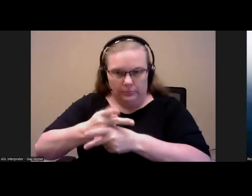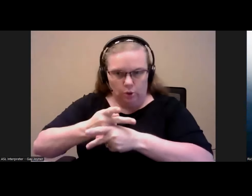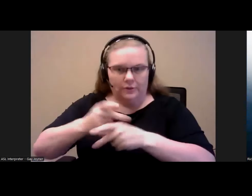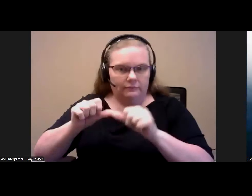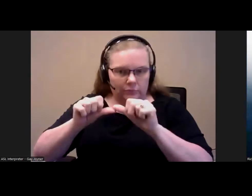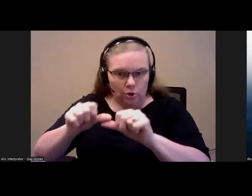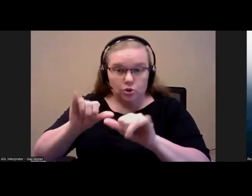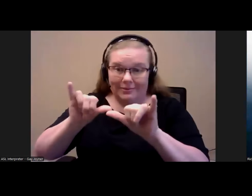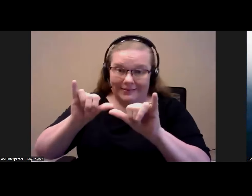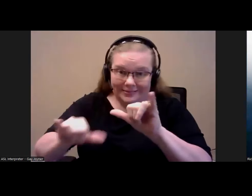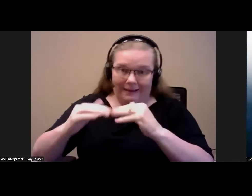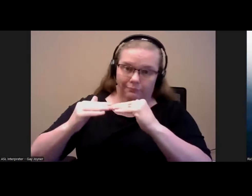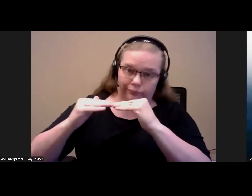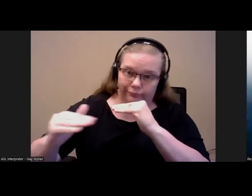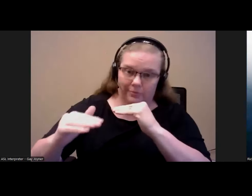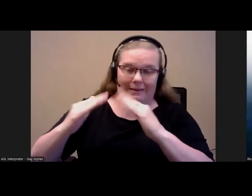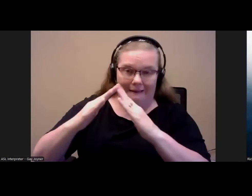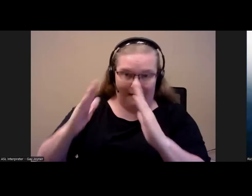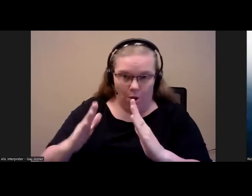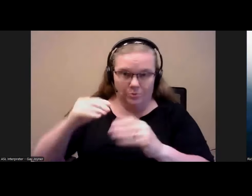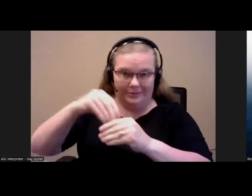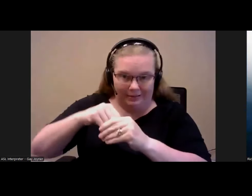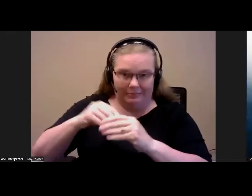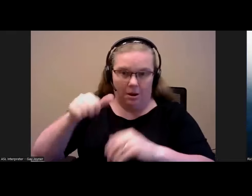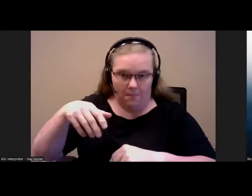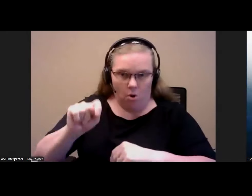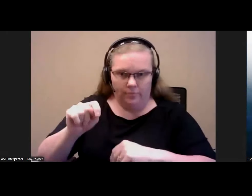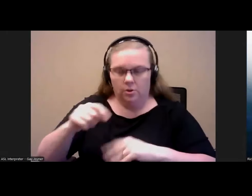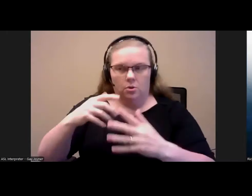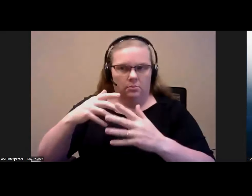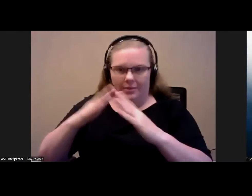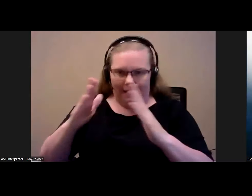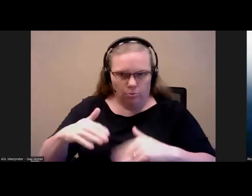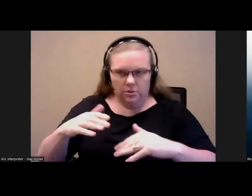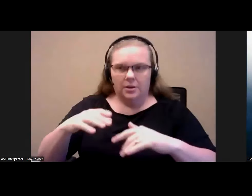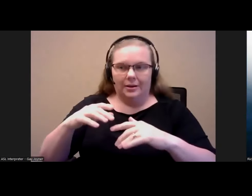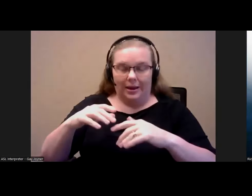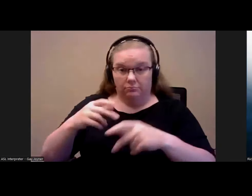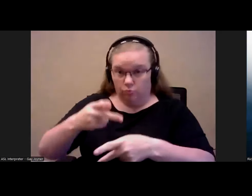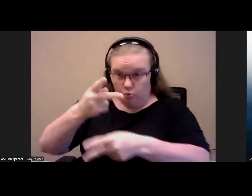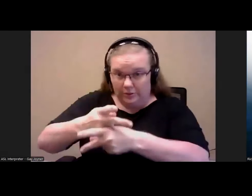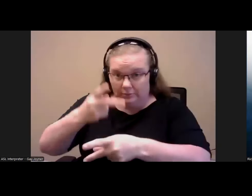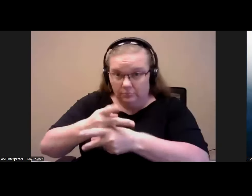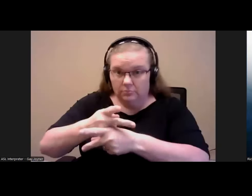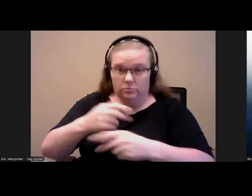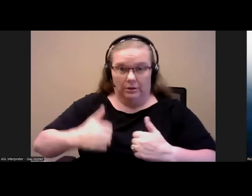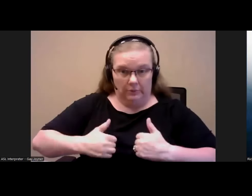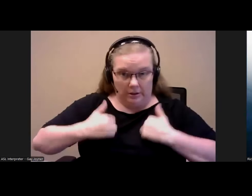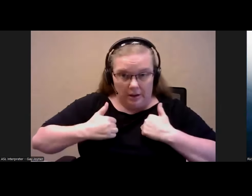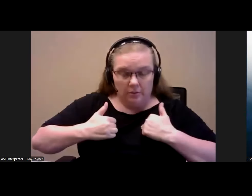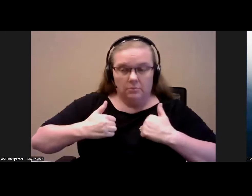stably housed and uphold their obligations as a tenant, support activities of daily living,